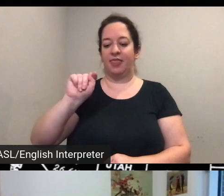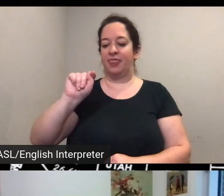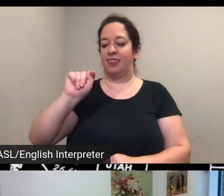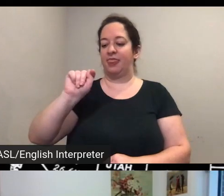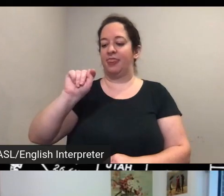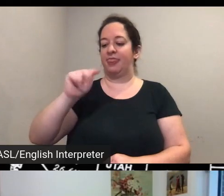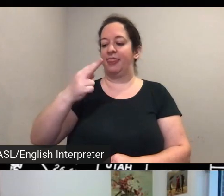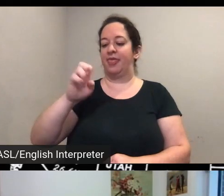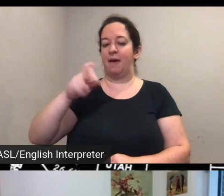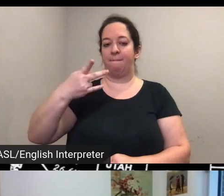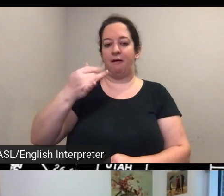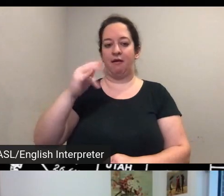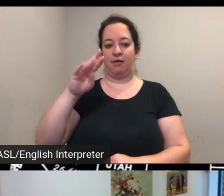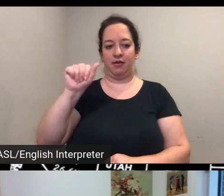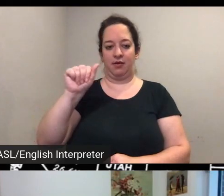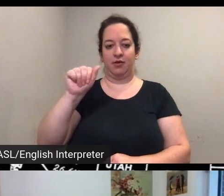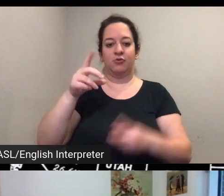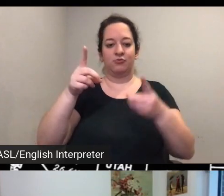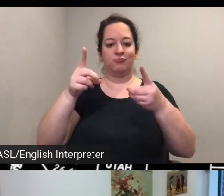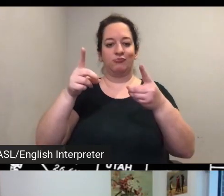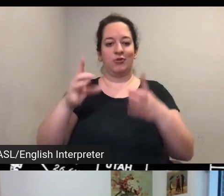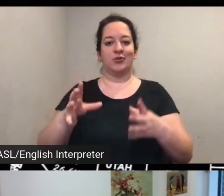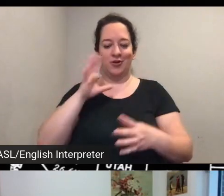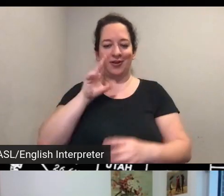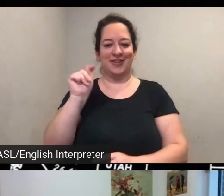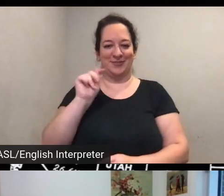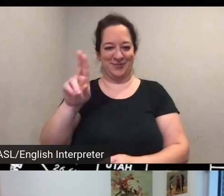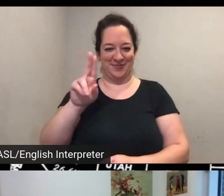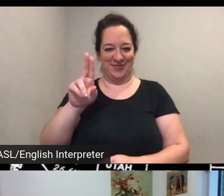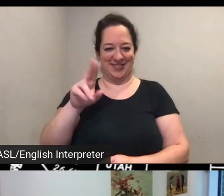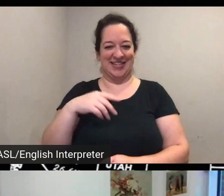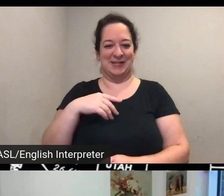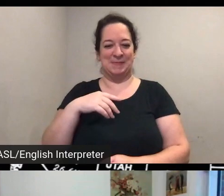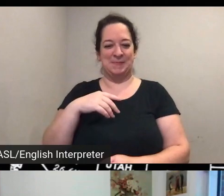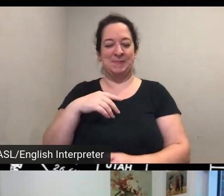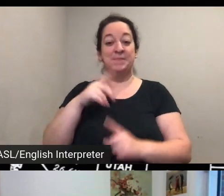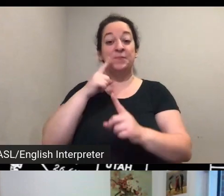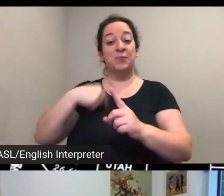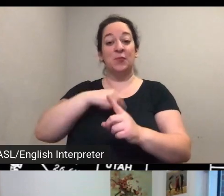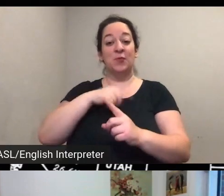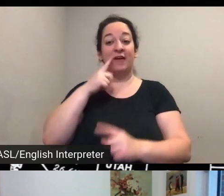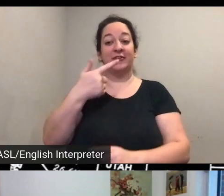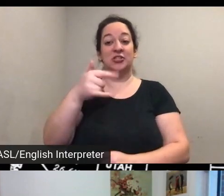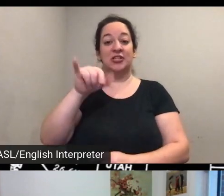university uh we've got our gis specialists